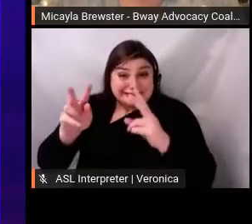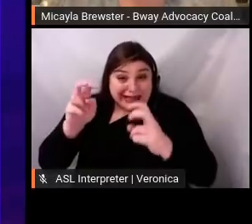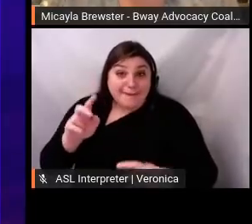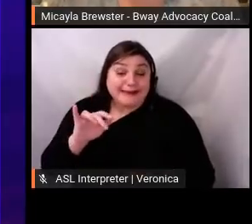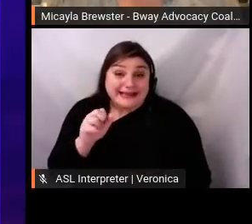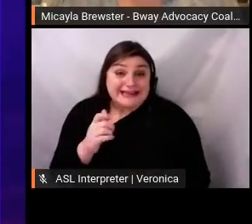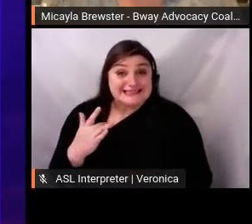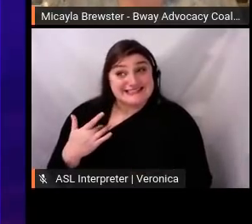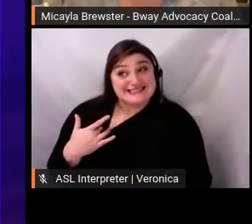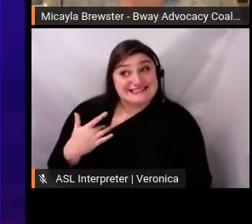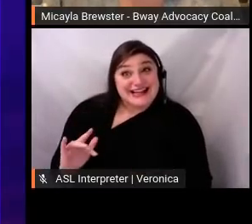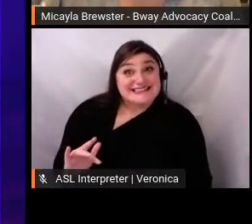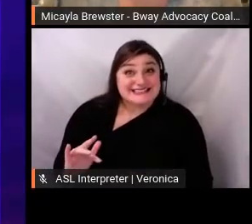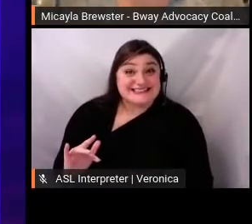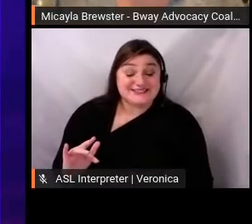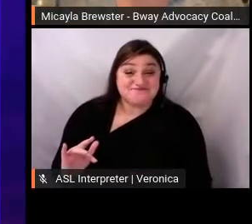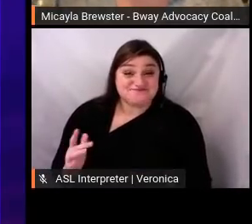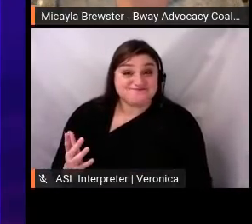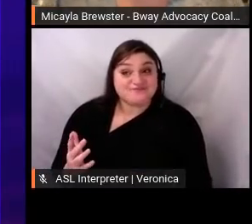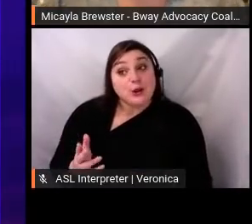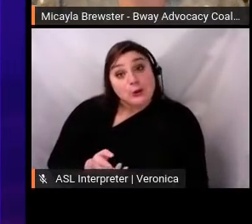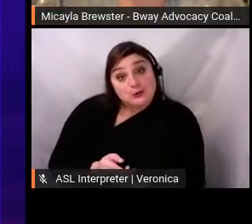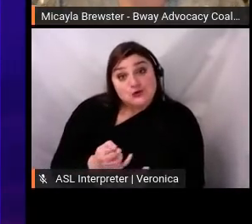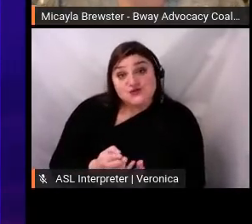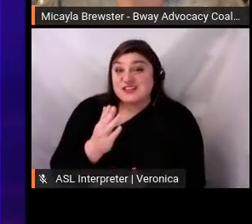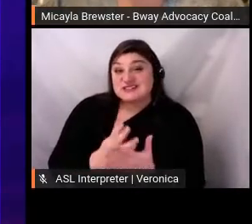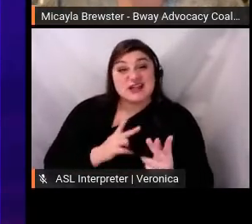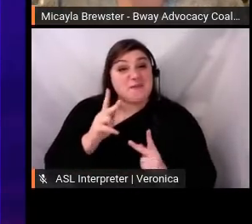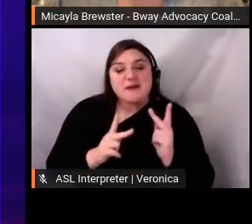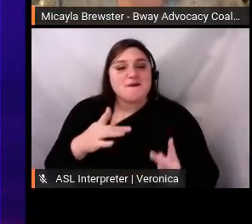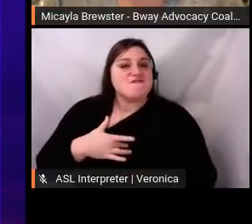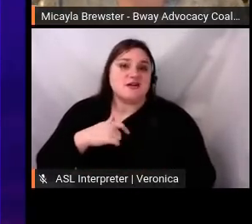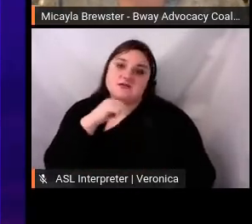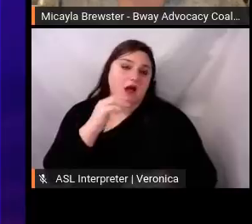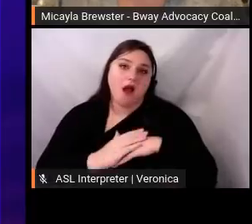comfortable talking openly about their process in, you know...